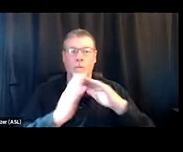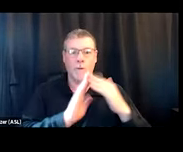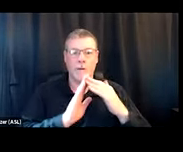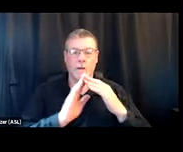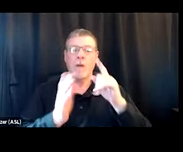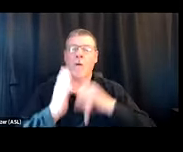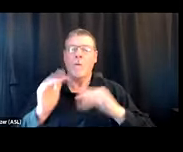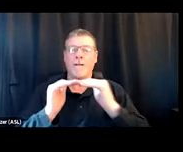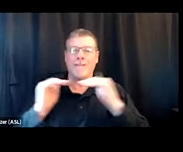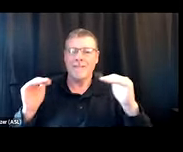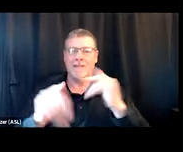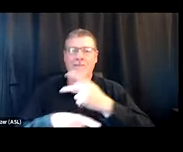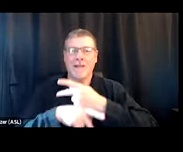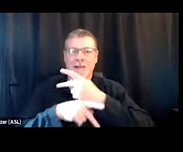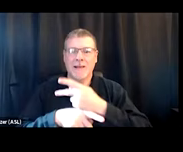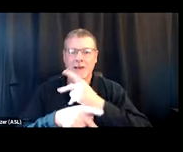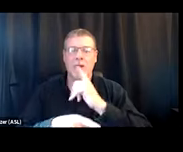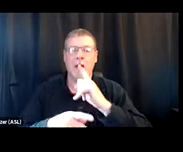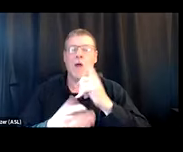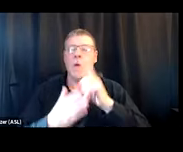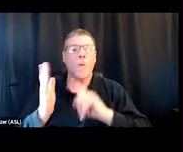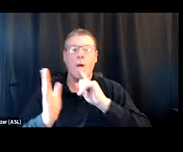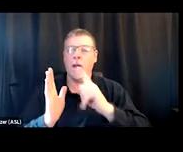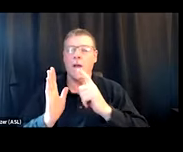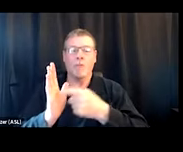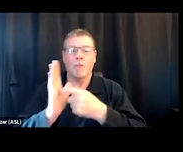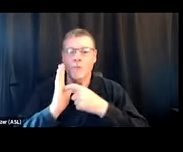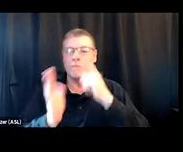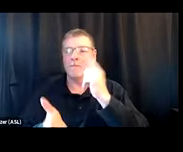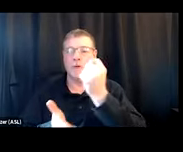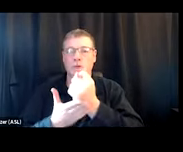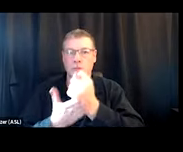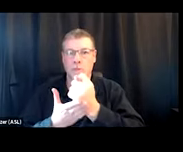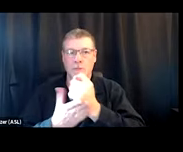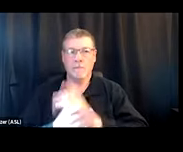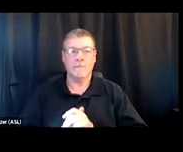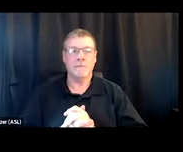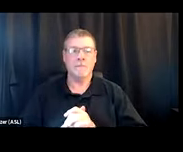And also, like, what are the treatment requirements per your single state agency